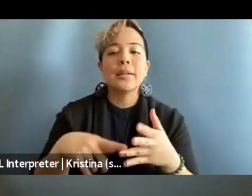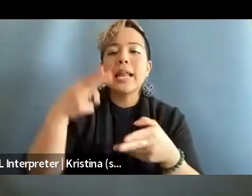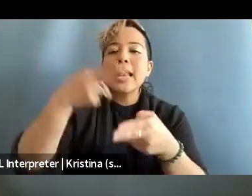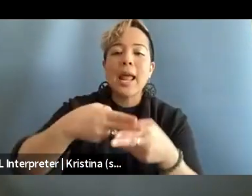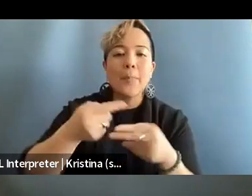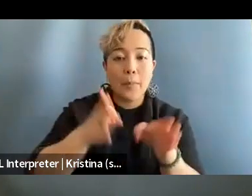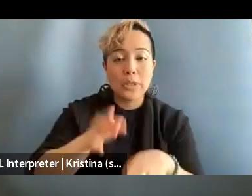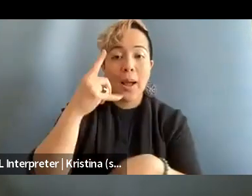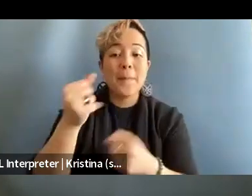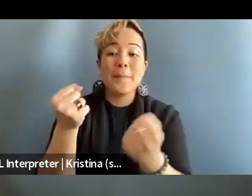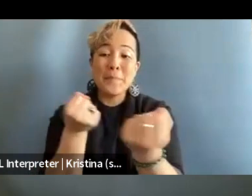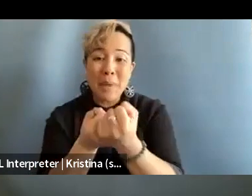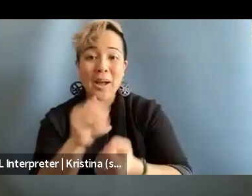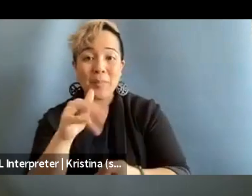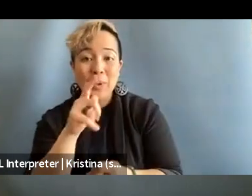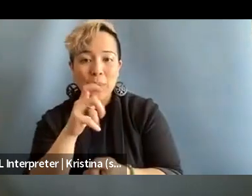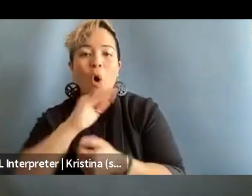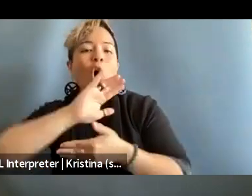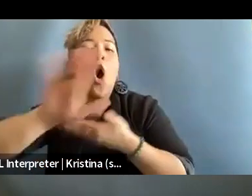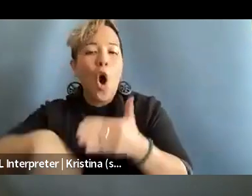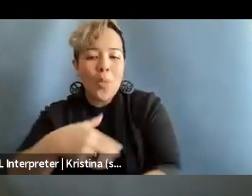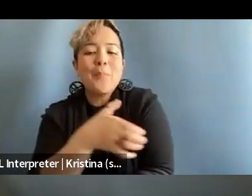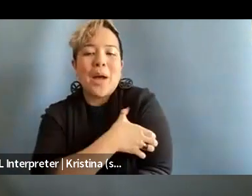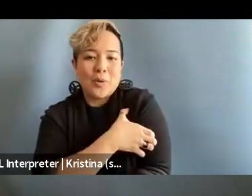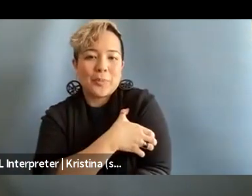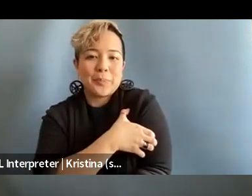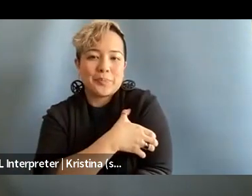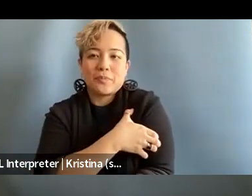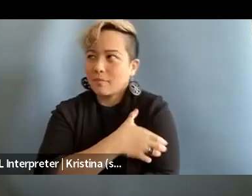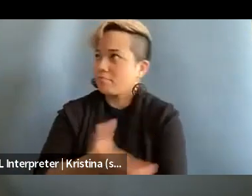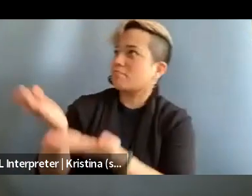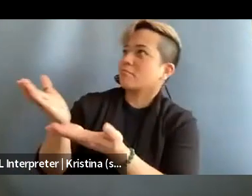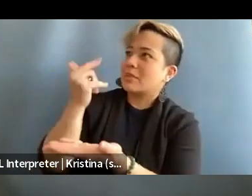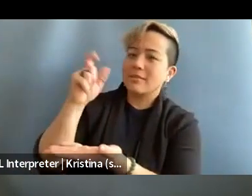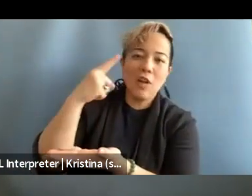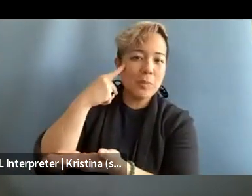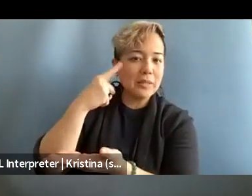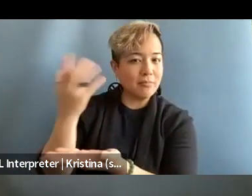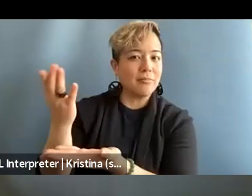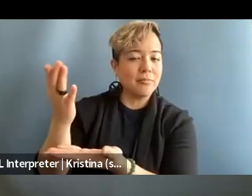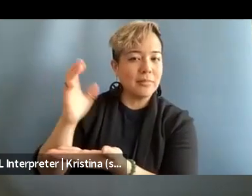by all of the power that comes with being a government entity. You know, we obviously saw this